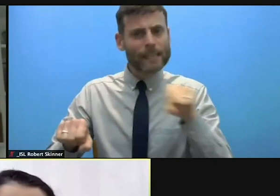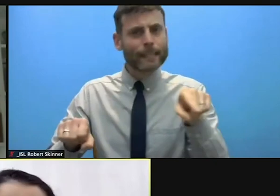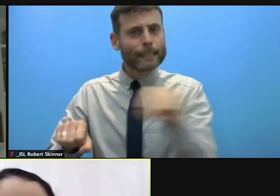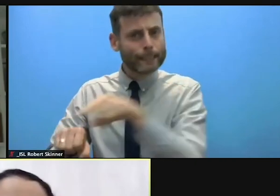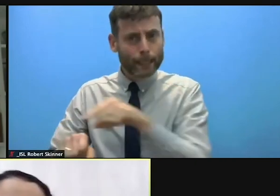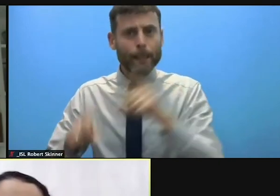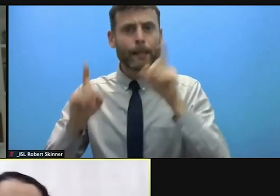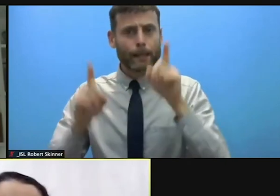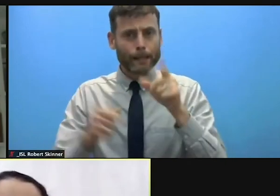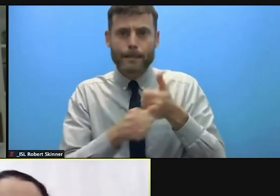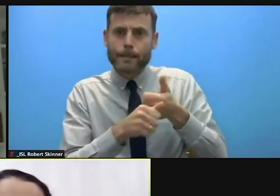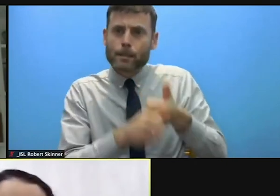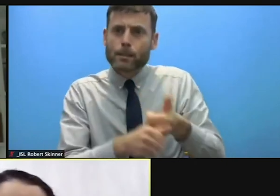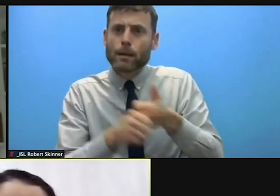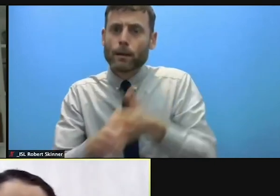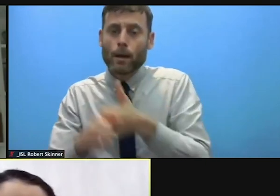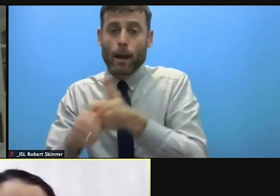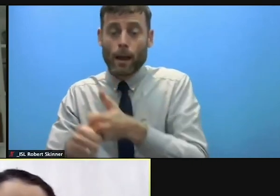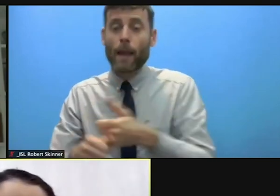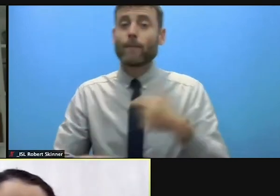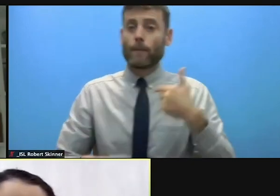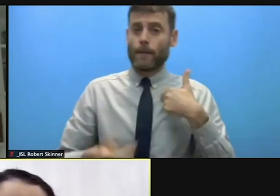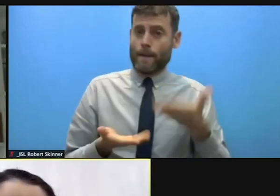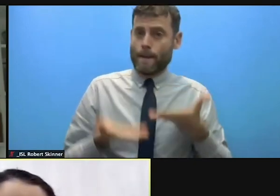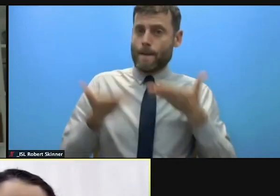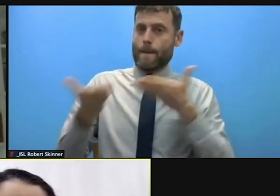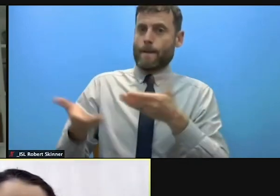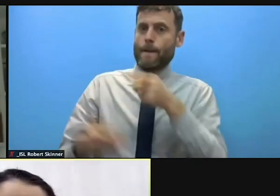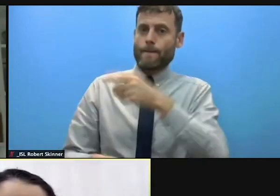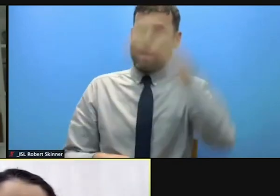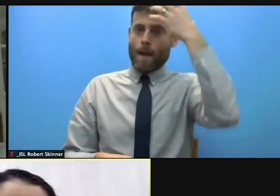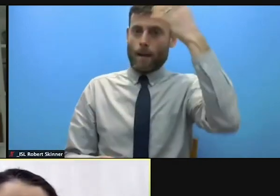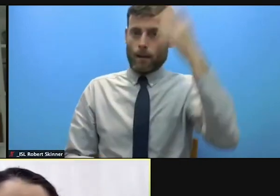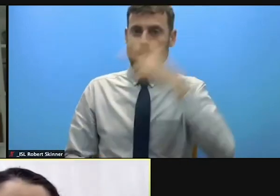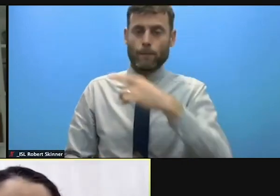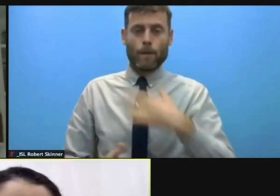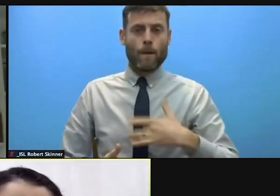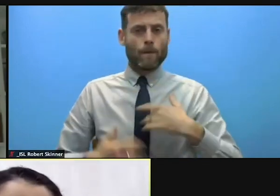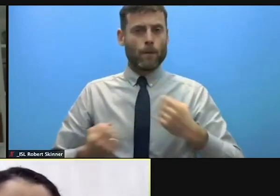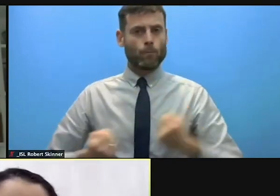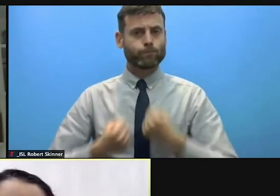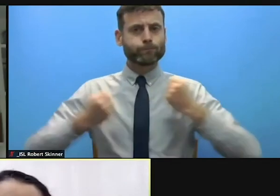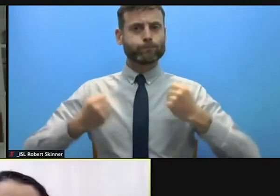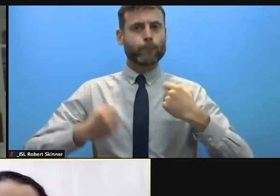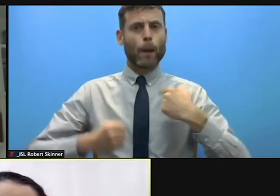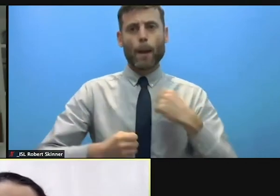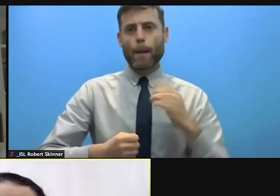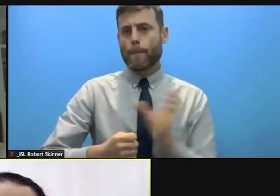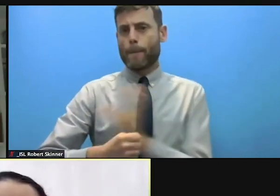and feels empowered and the others can work from the needs and the interest of the community and